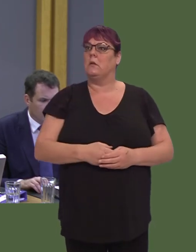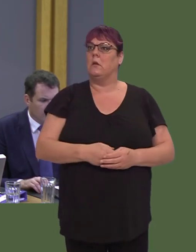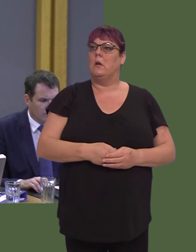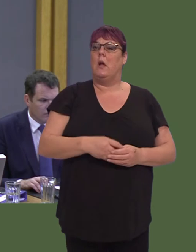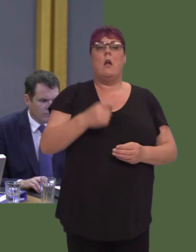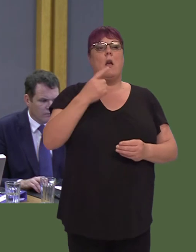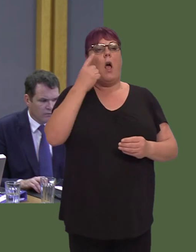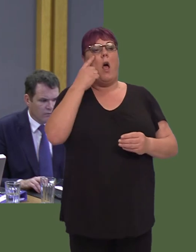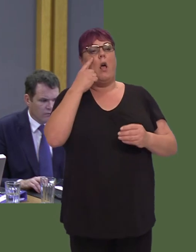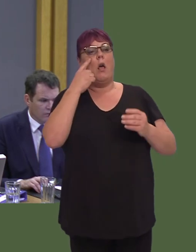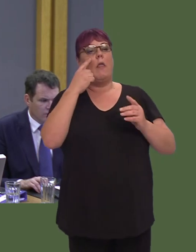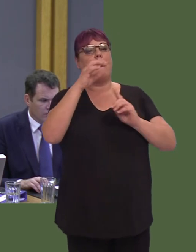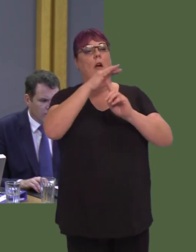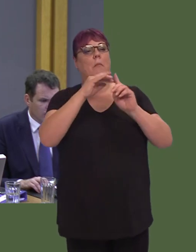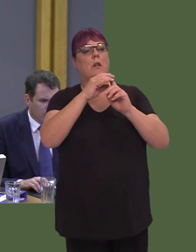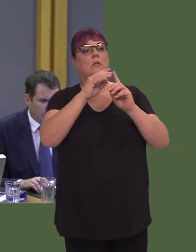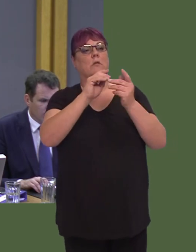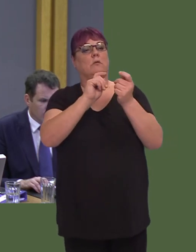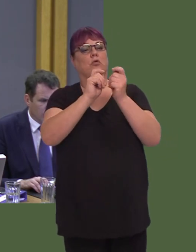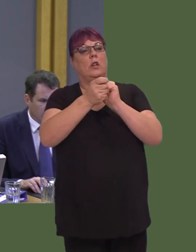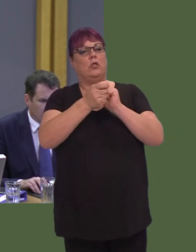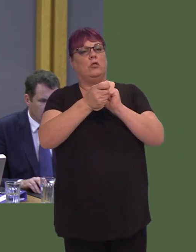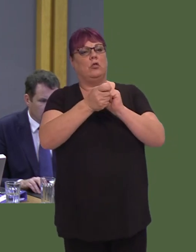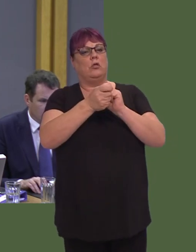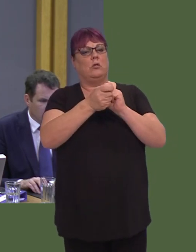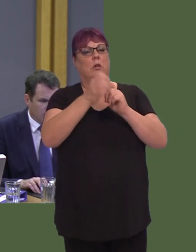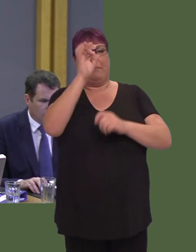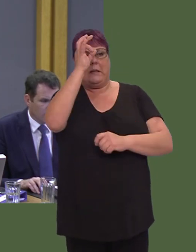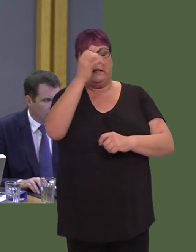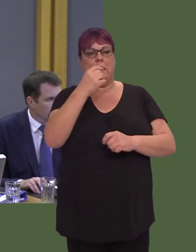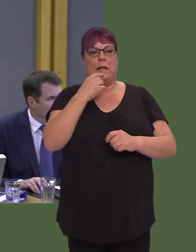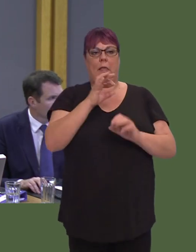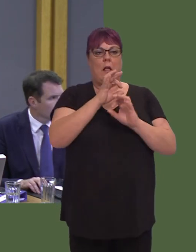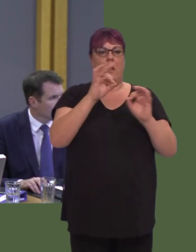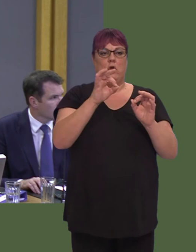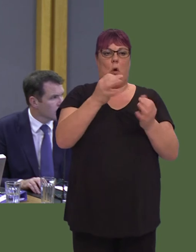report last May that there is no public source of accurate and up-to-date figures on public